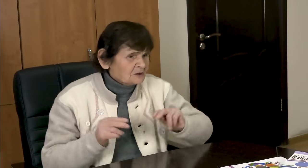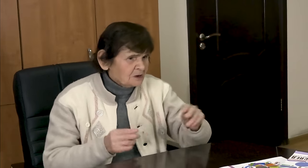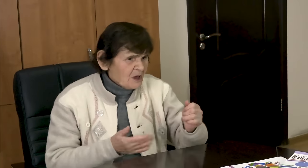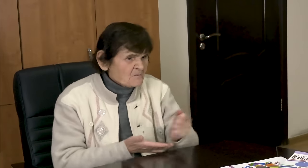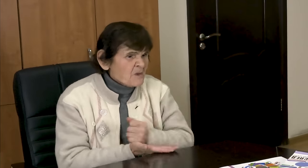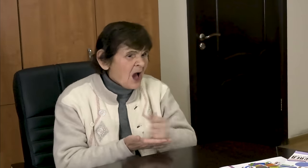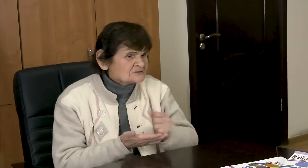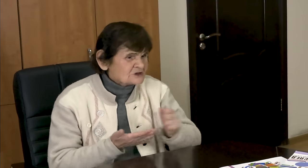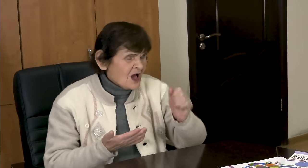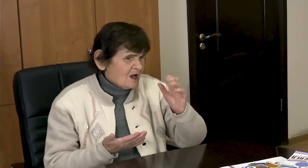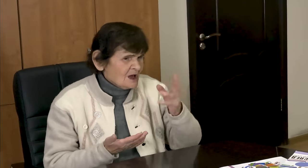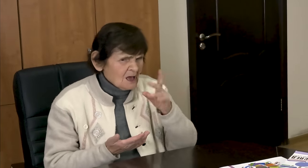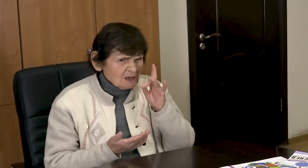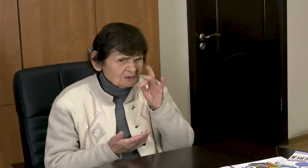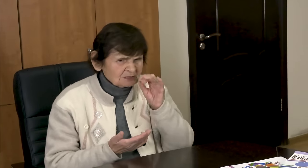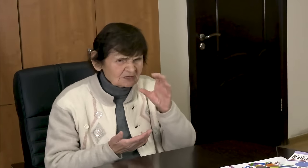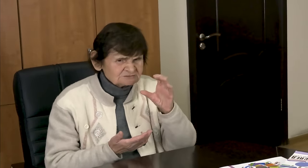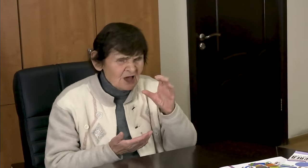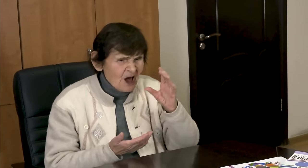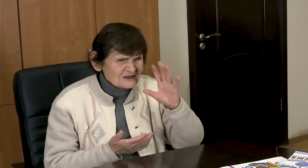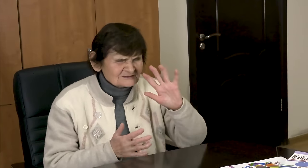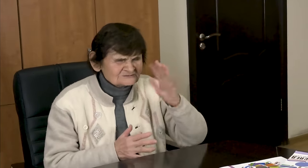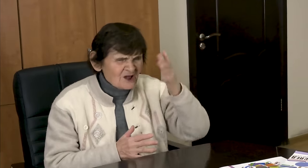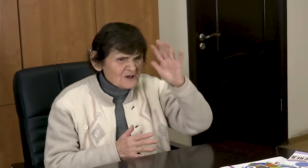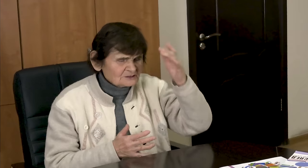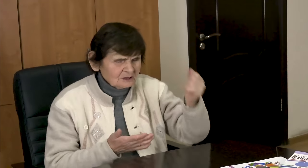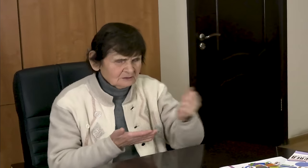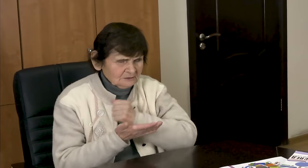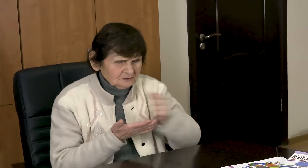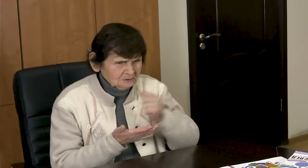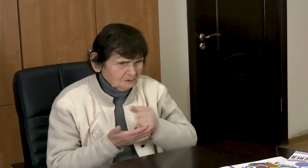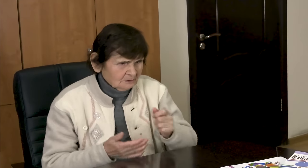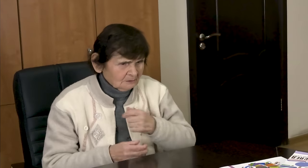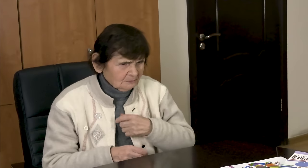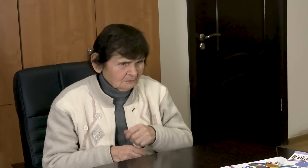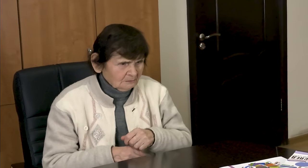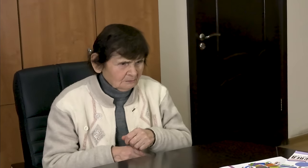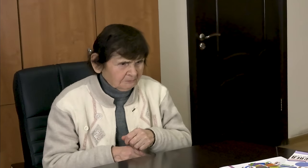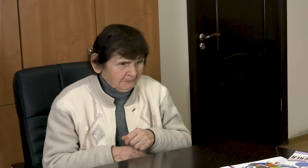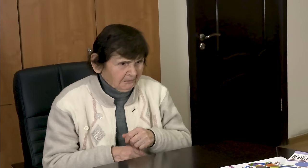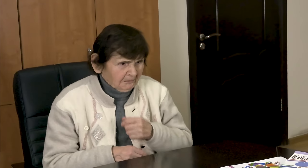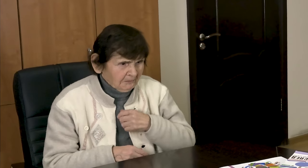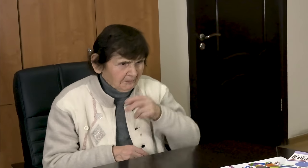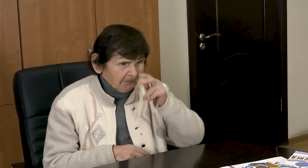He also gave me Rex ski ointment, silver.